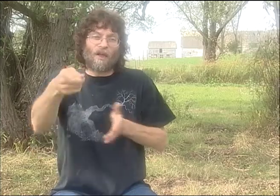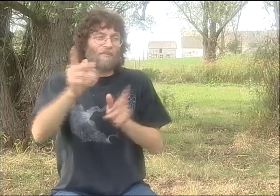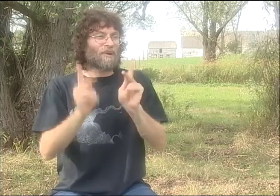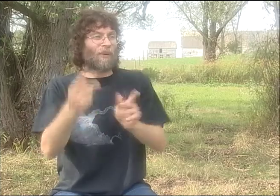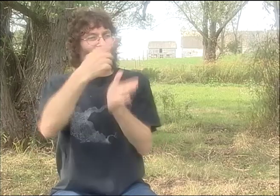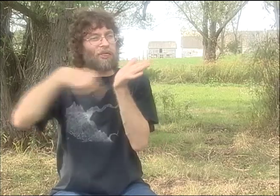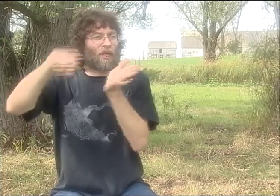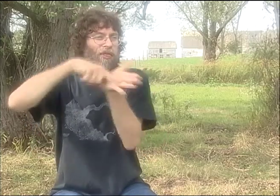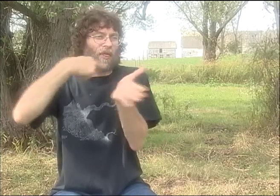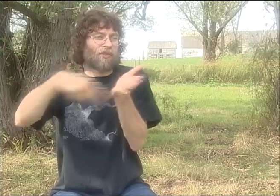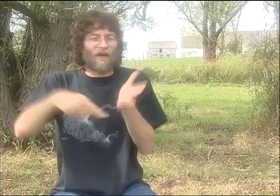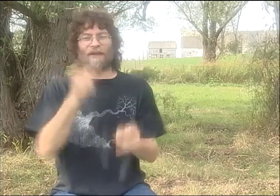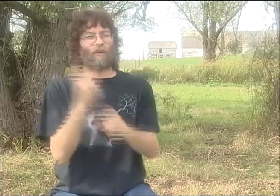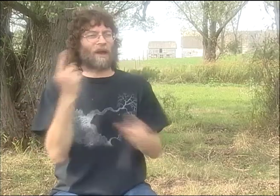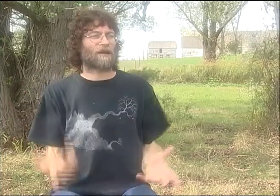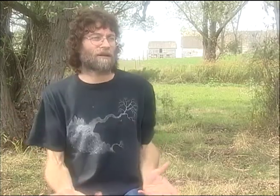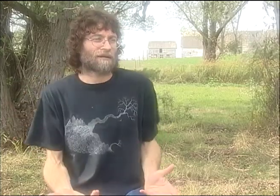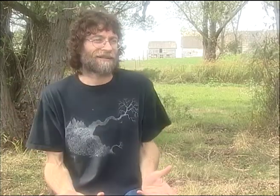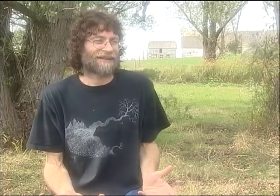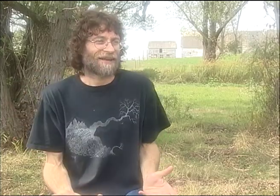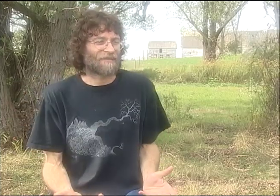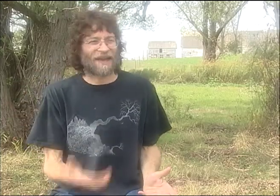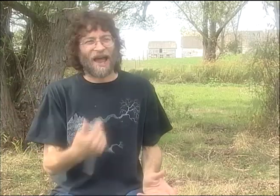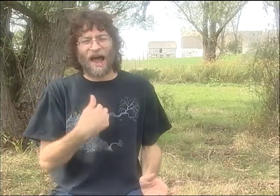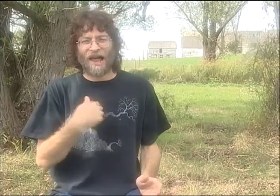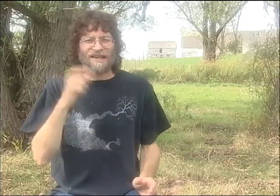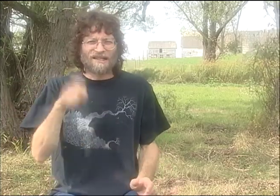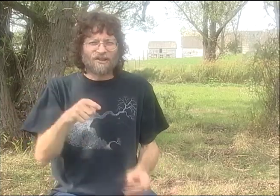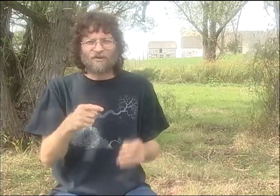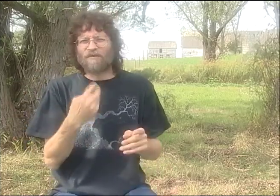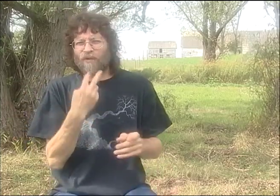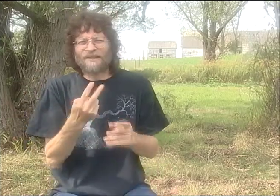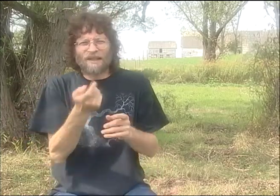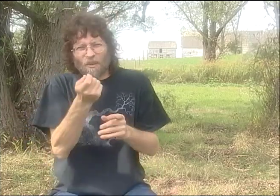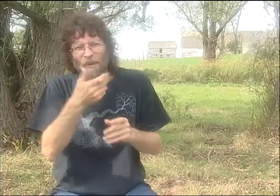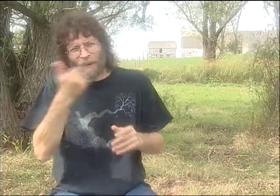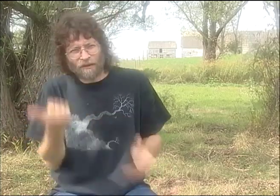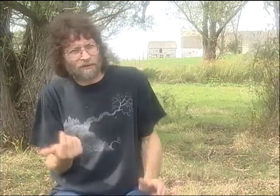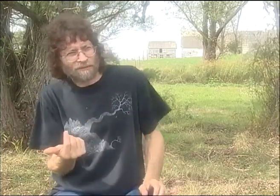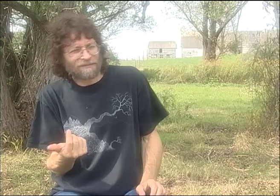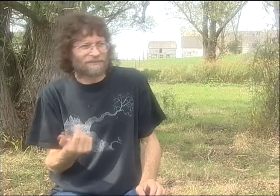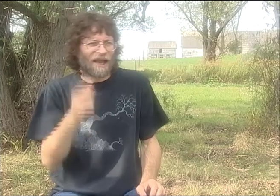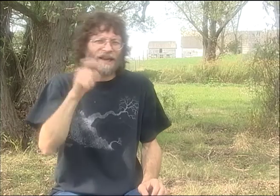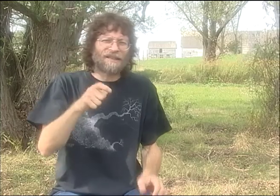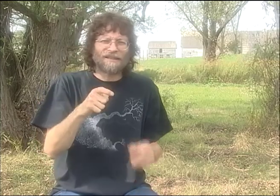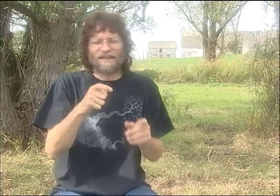YOU HAVE TO PRACTICE EVERY DAY. YOU HAVE TO REALLY GET INTO IT AND DEDICATE YOURSELF TO IT. SO I WAS OPEN TO A LOT OF CRITICISM,